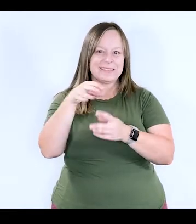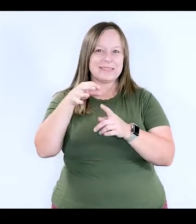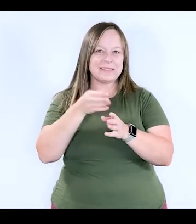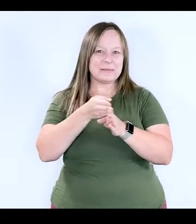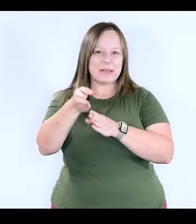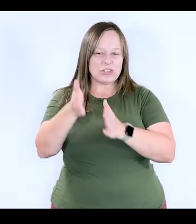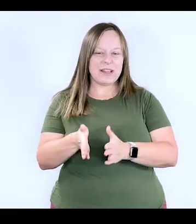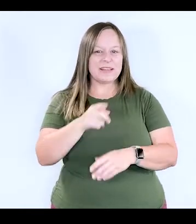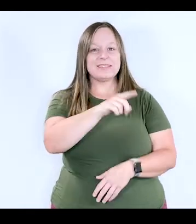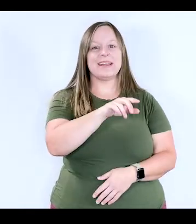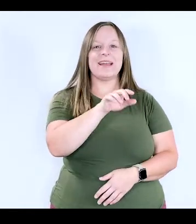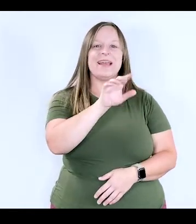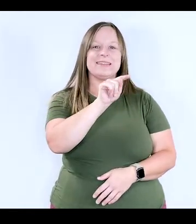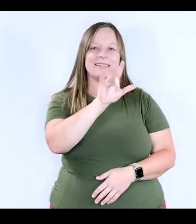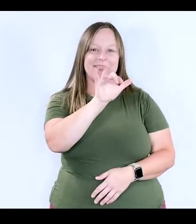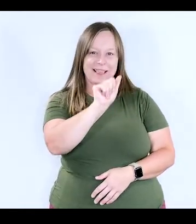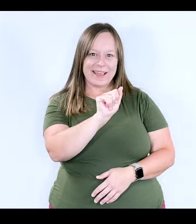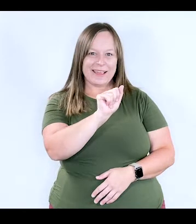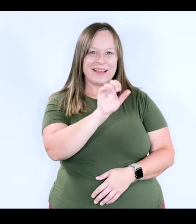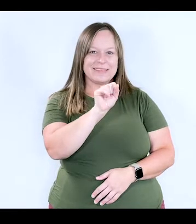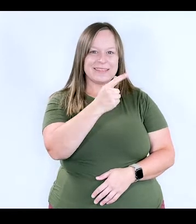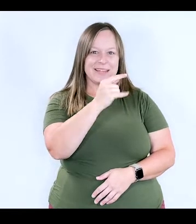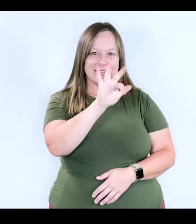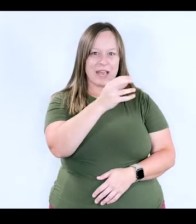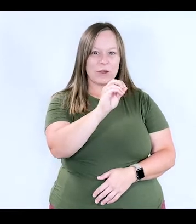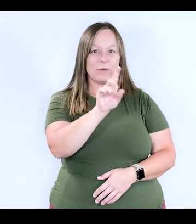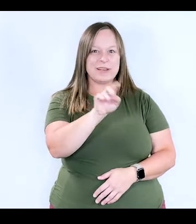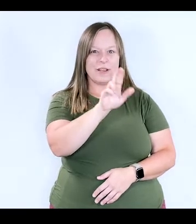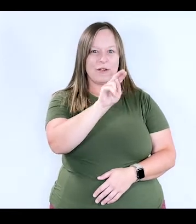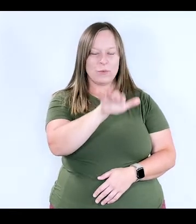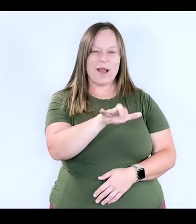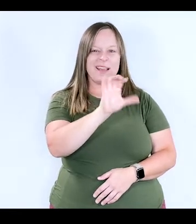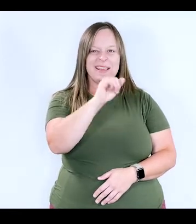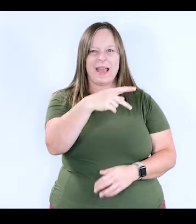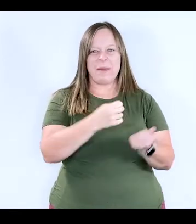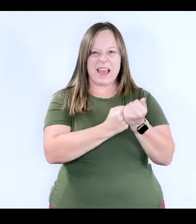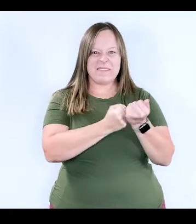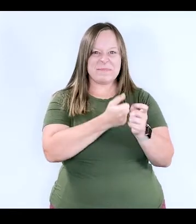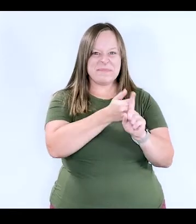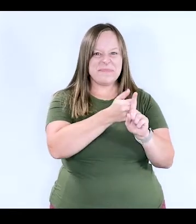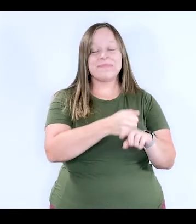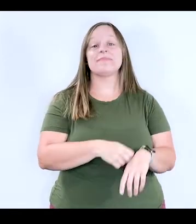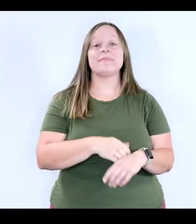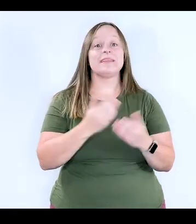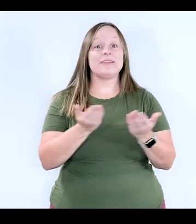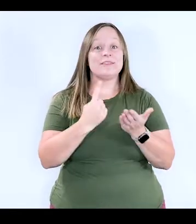and Talia Santiago, CAP Advocate at DRNY. They're here to discuss Hispanic Heritage